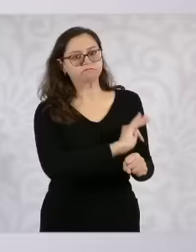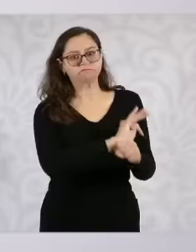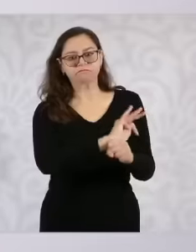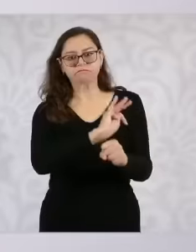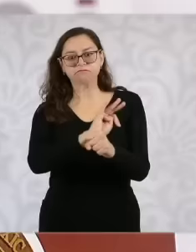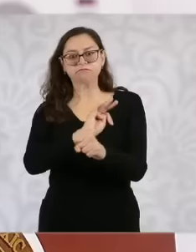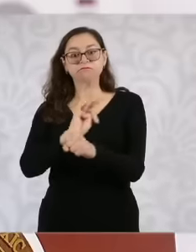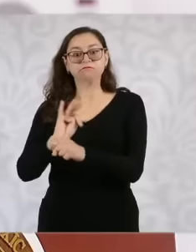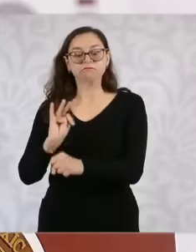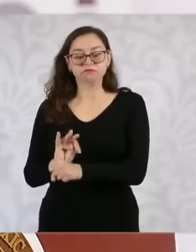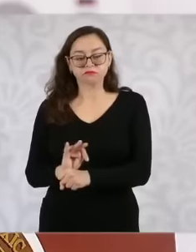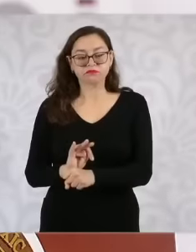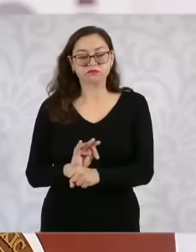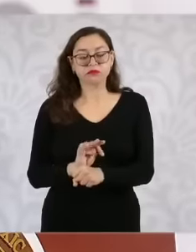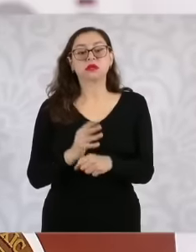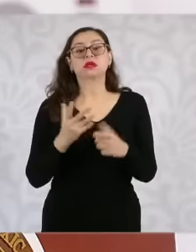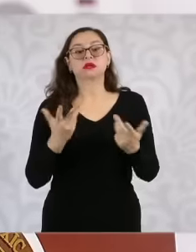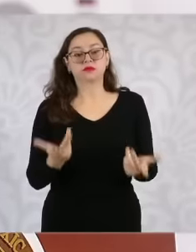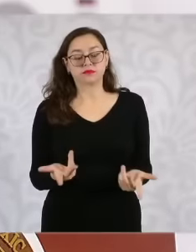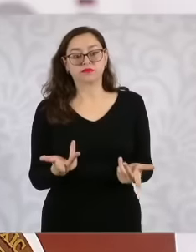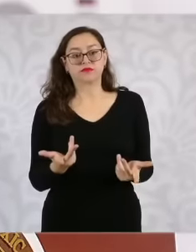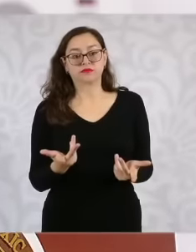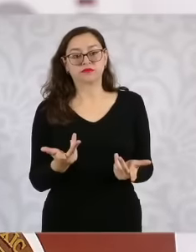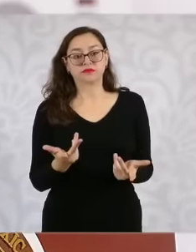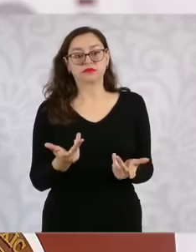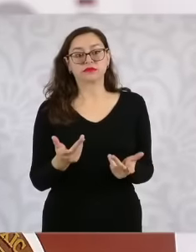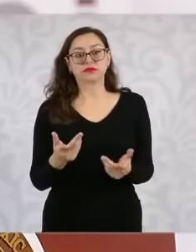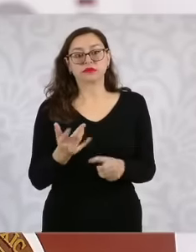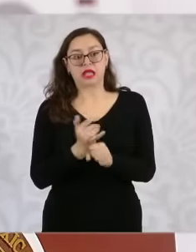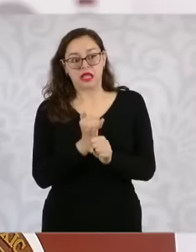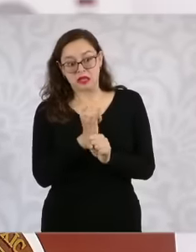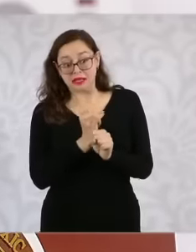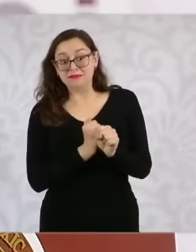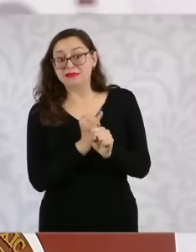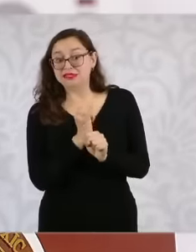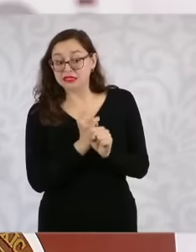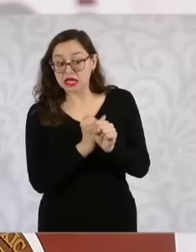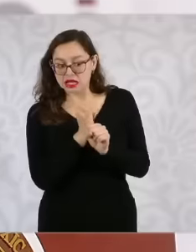adequate scaffolding and support to provide support to investigators and intelligence agents